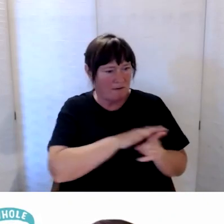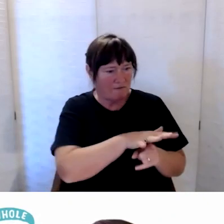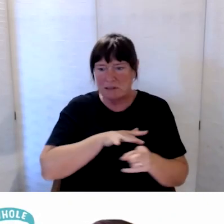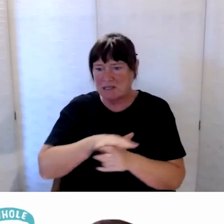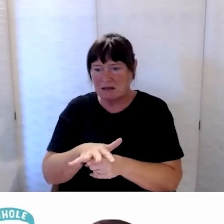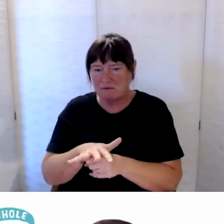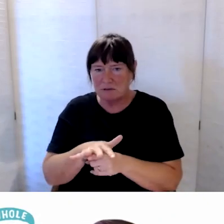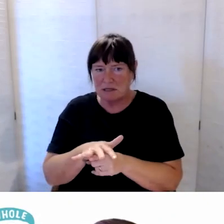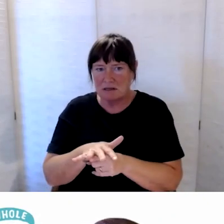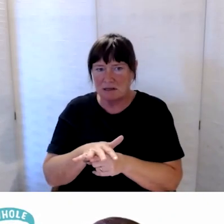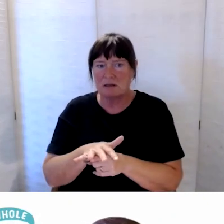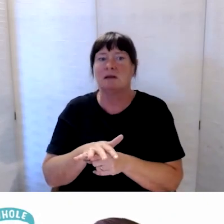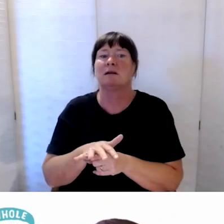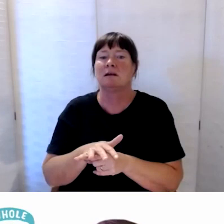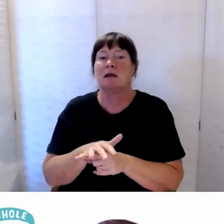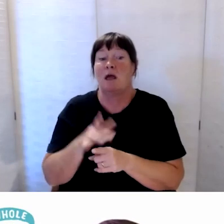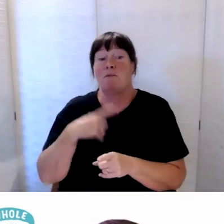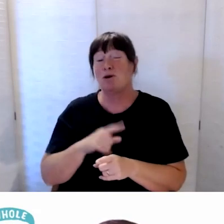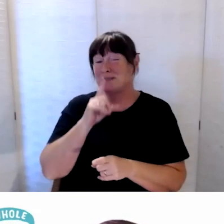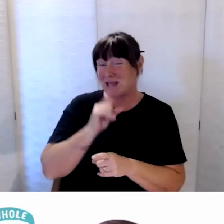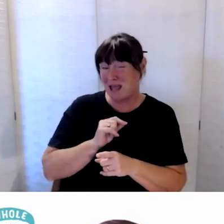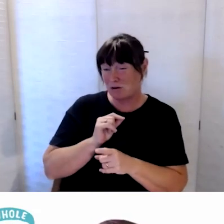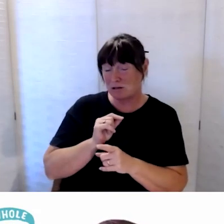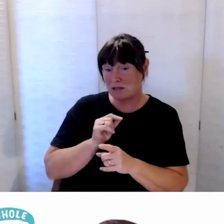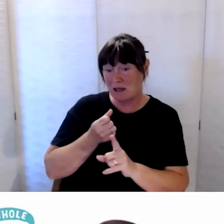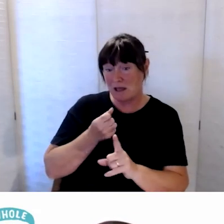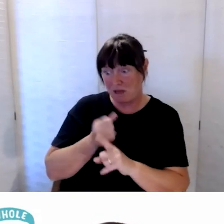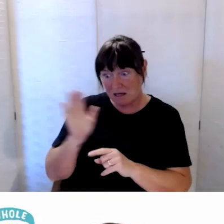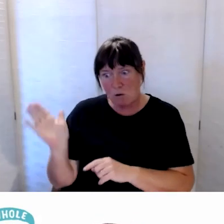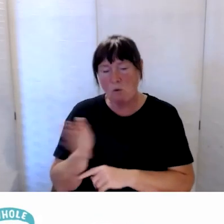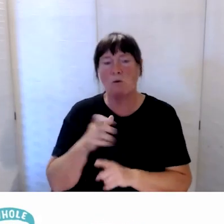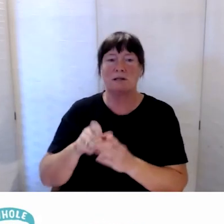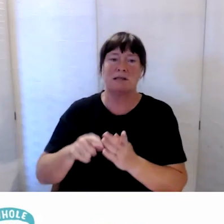have the potential to impact all disabled people in those communities.